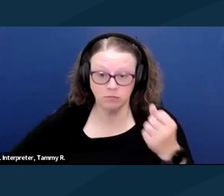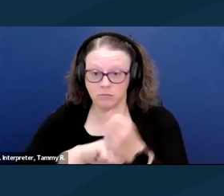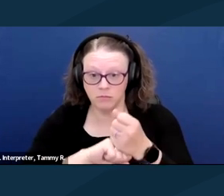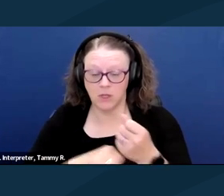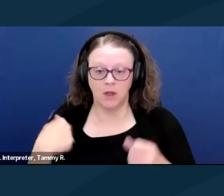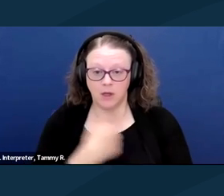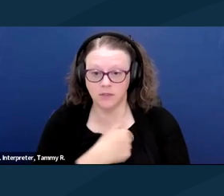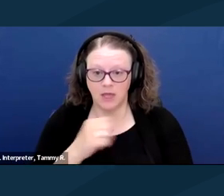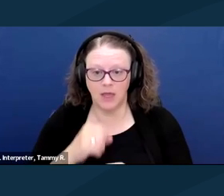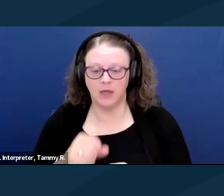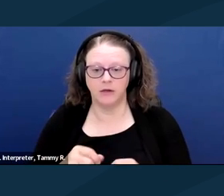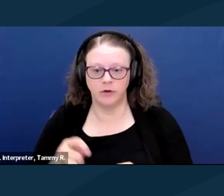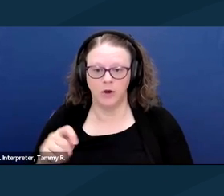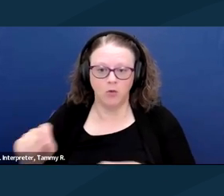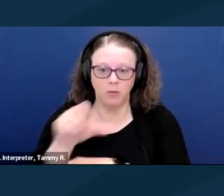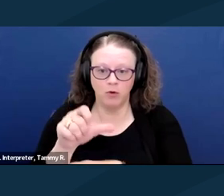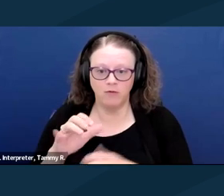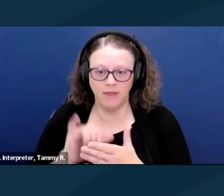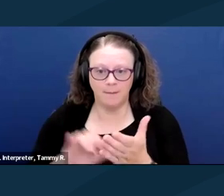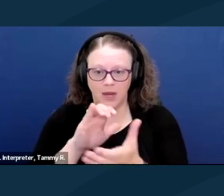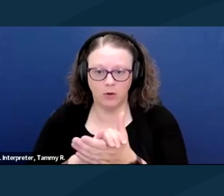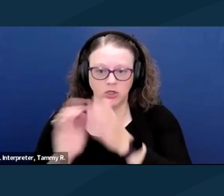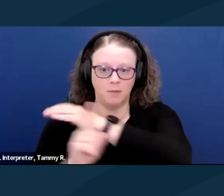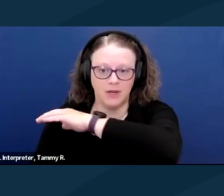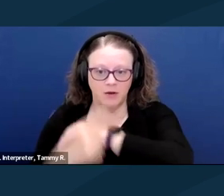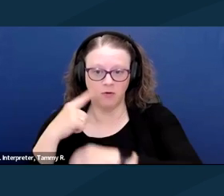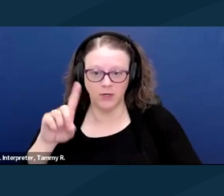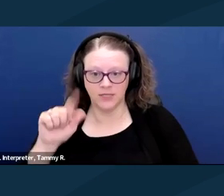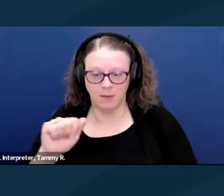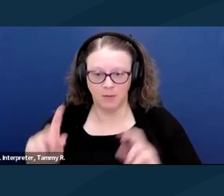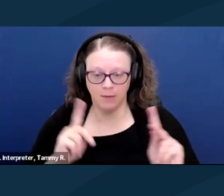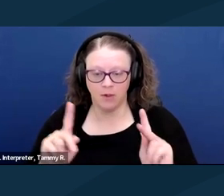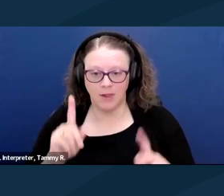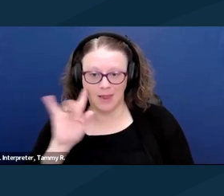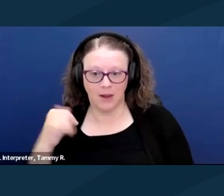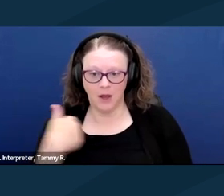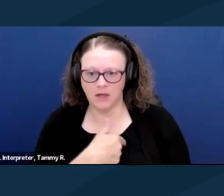It's time for marriage equality. I'm Wendy Pe-or-az-el.